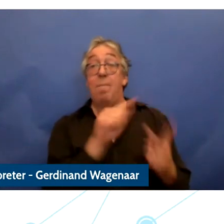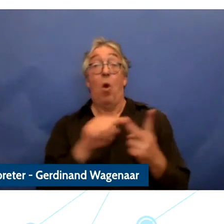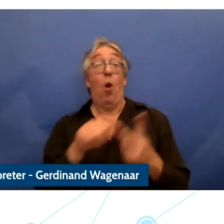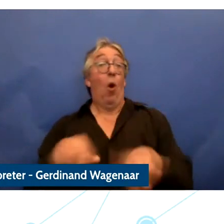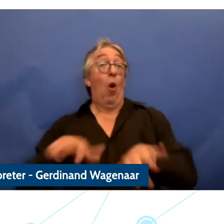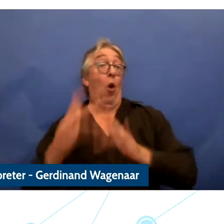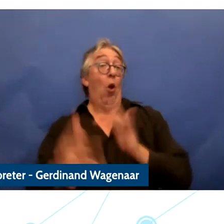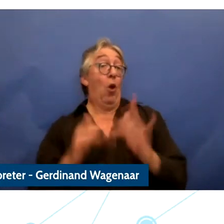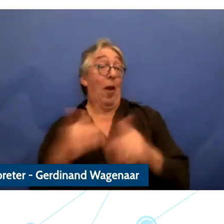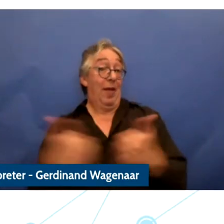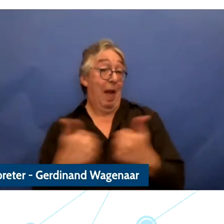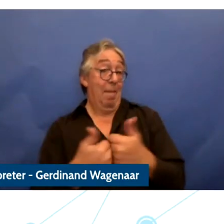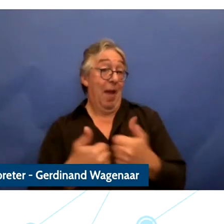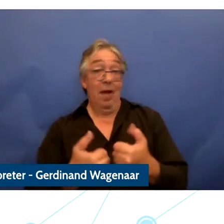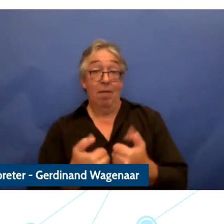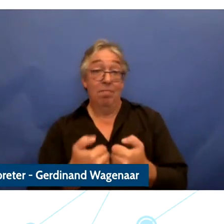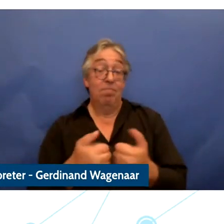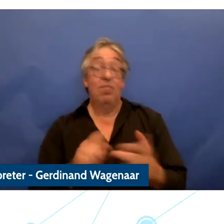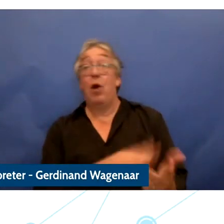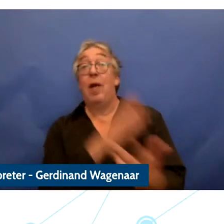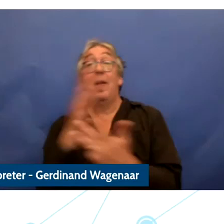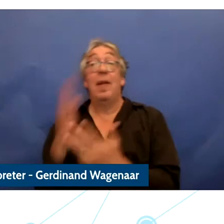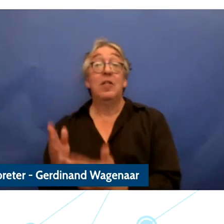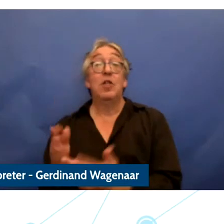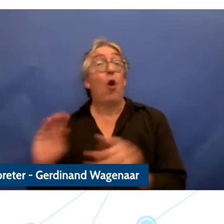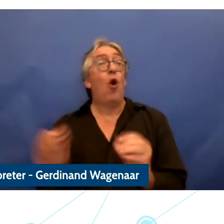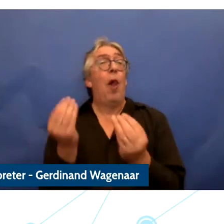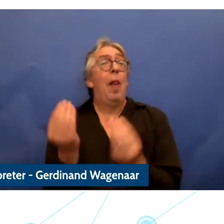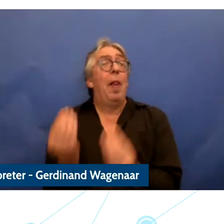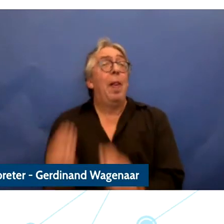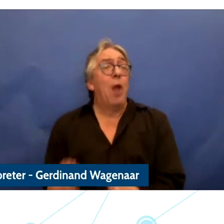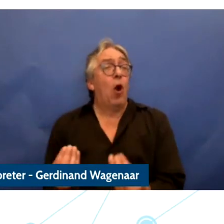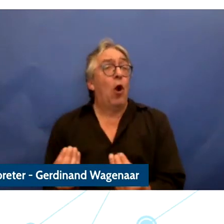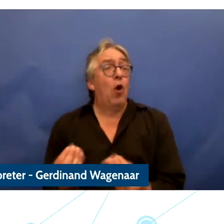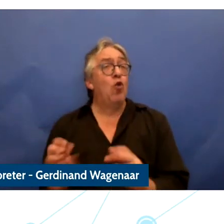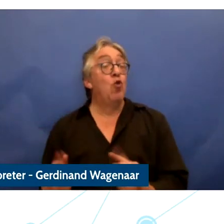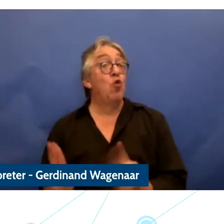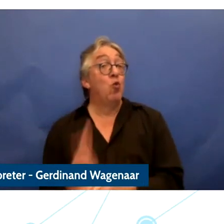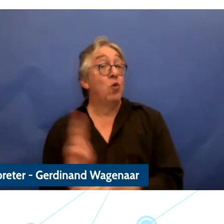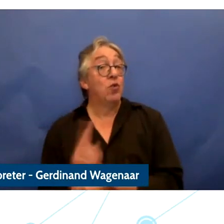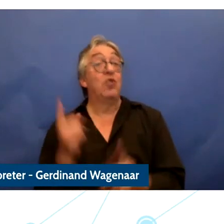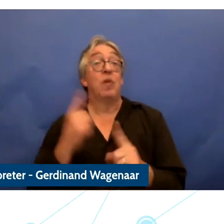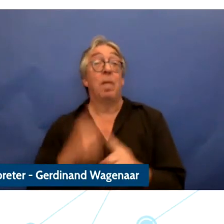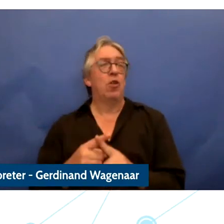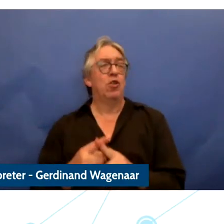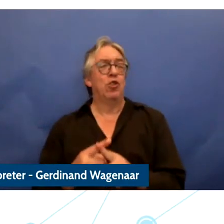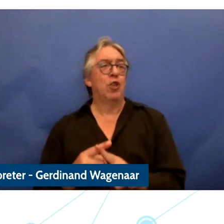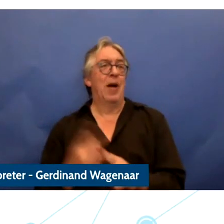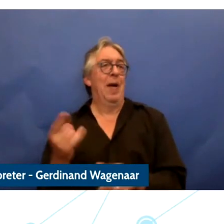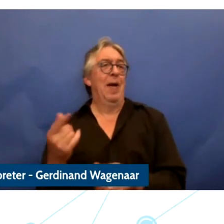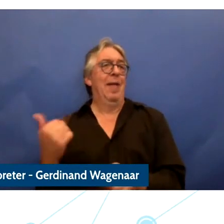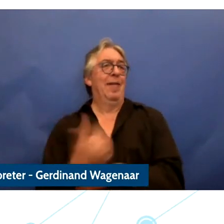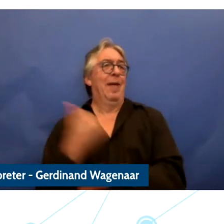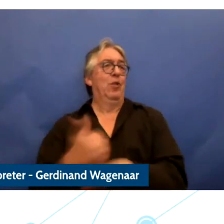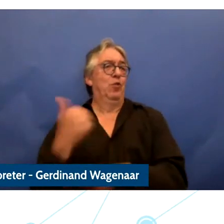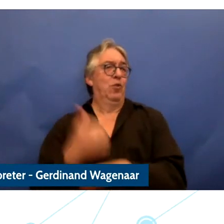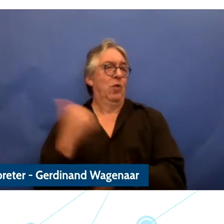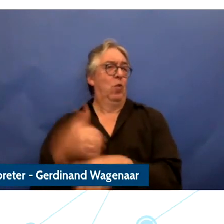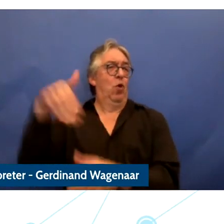later a session on youngest users or harmful content and it's worth pointing